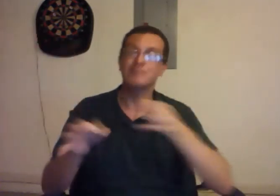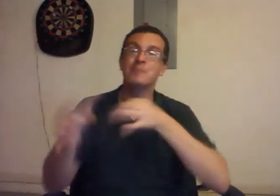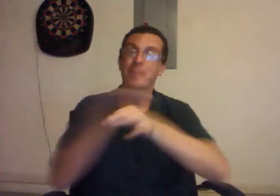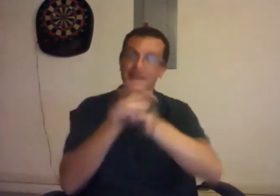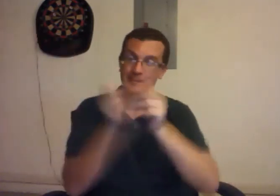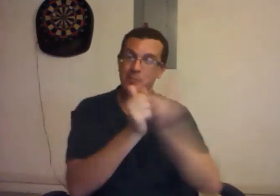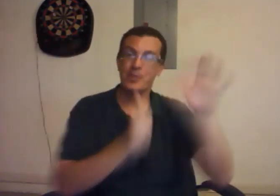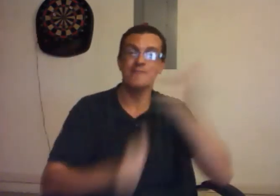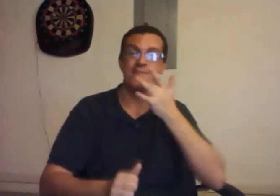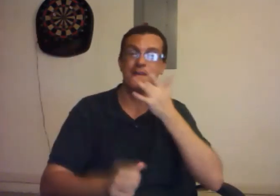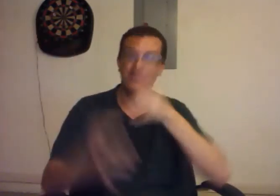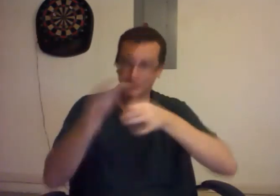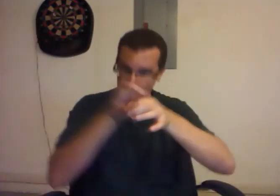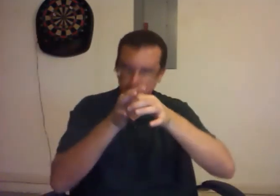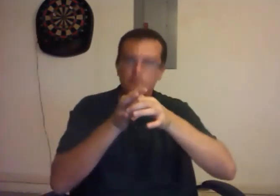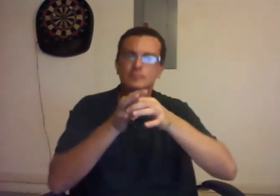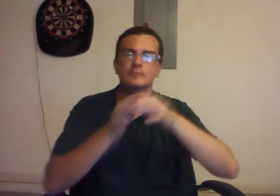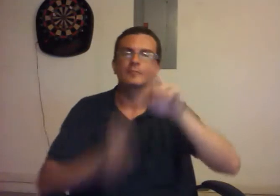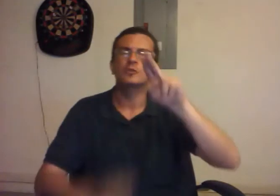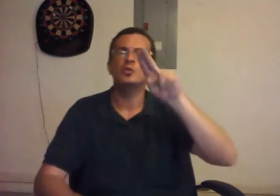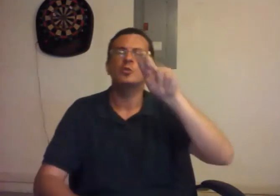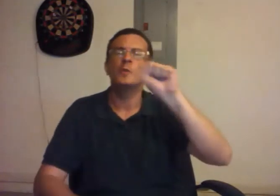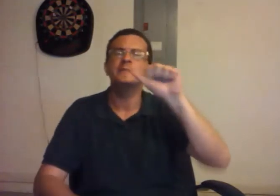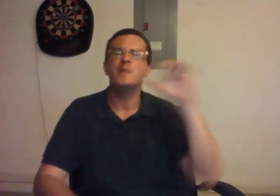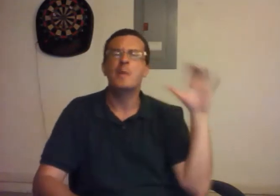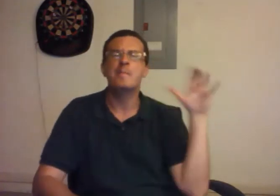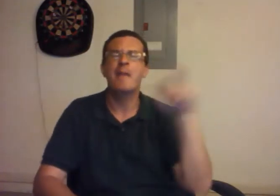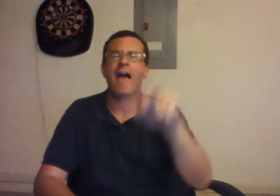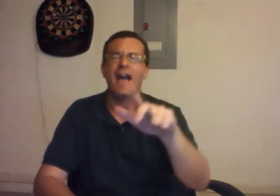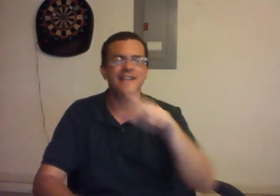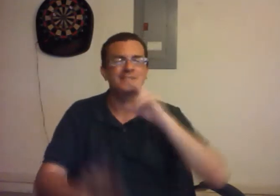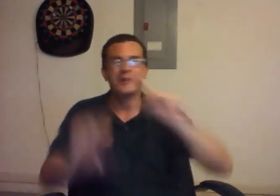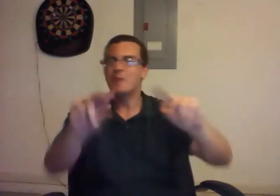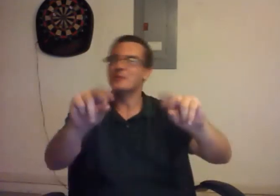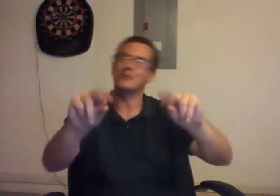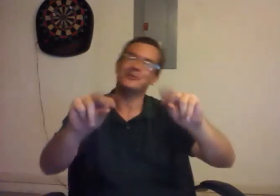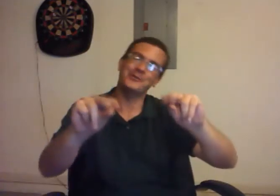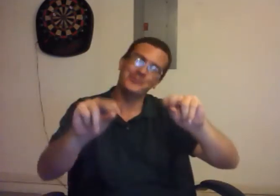They replaced him with a selected leader of their choice, but the USA came back. "No, no, guys (chuckle)"